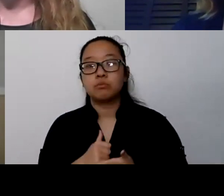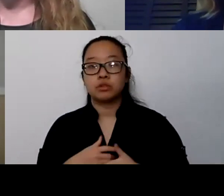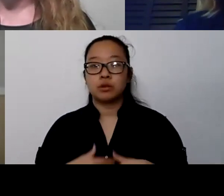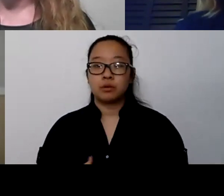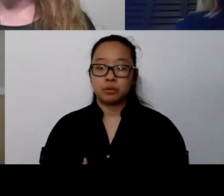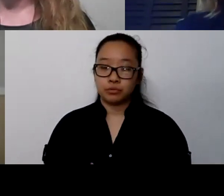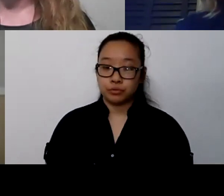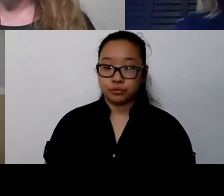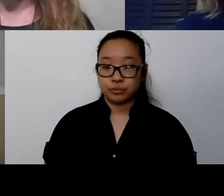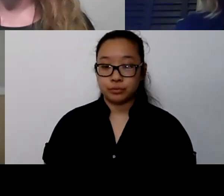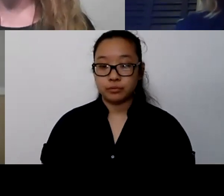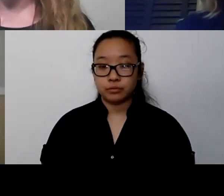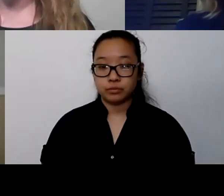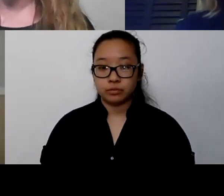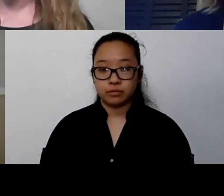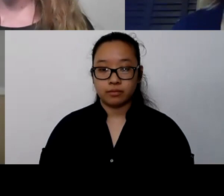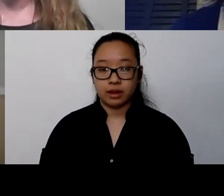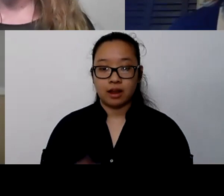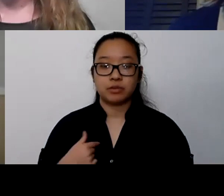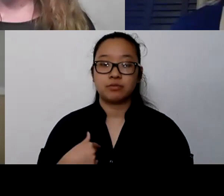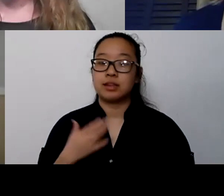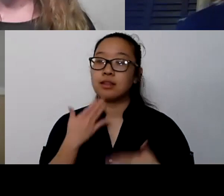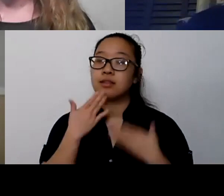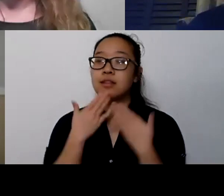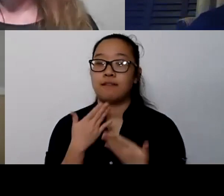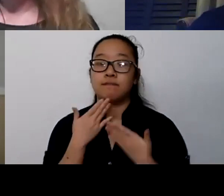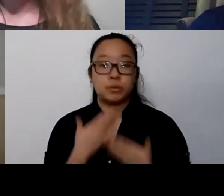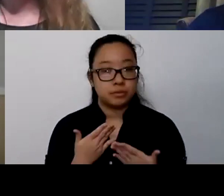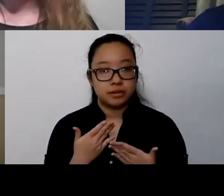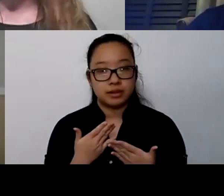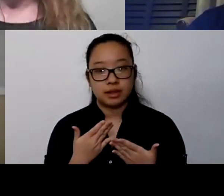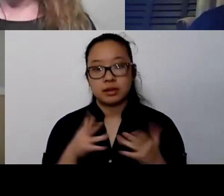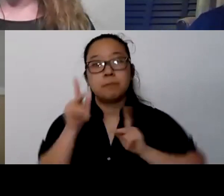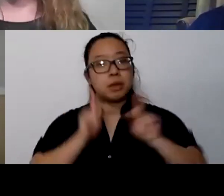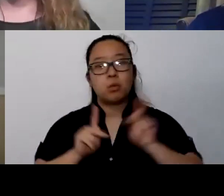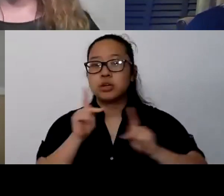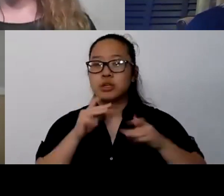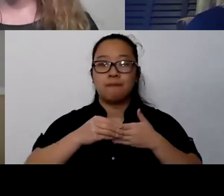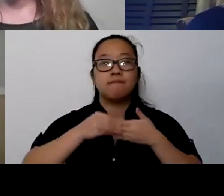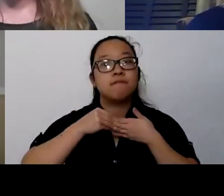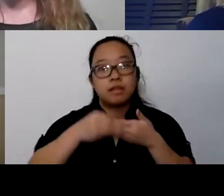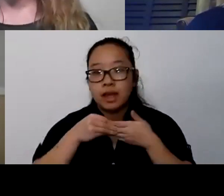that we've been able to be flexible. We've been able to respond to the need